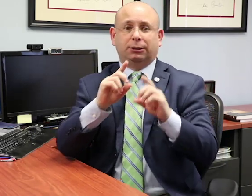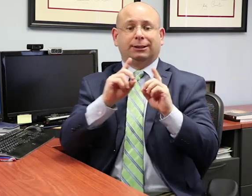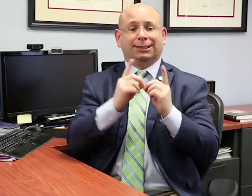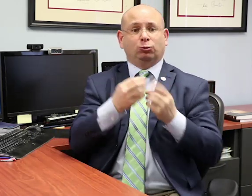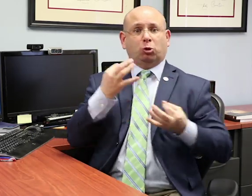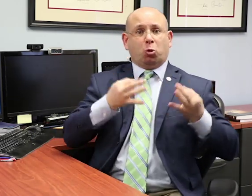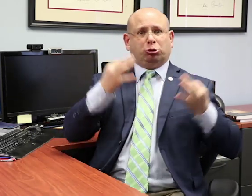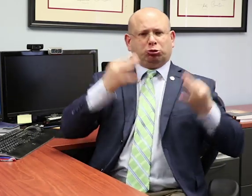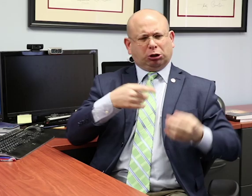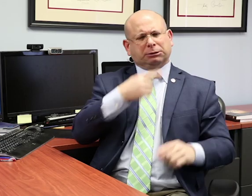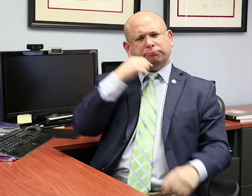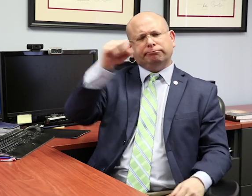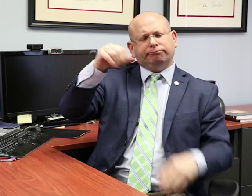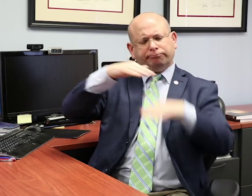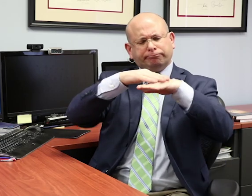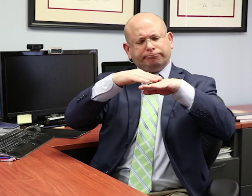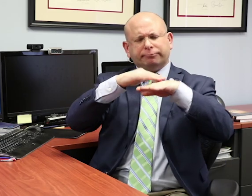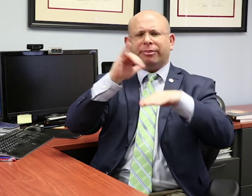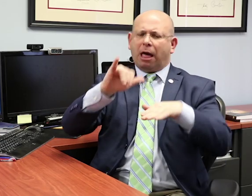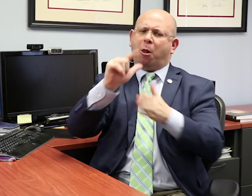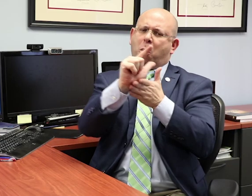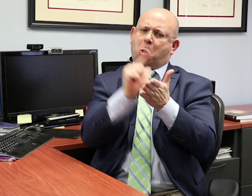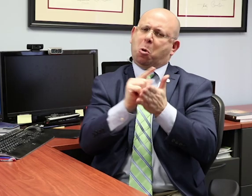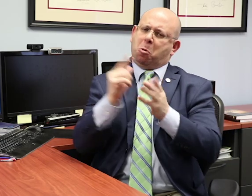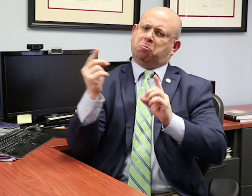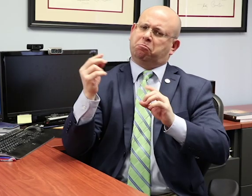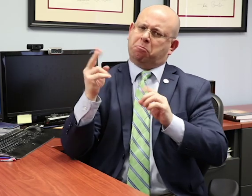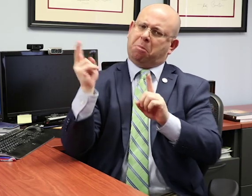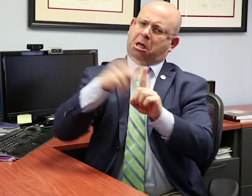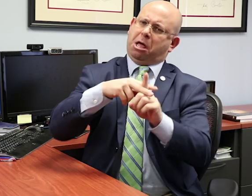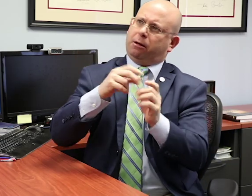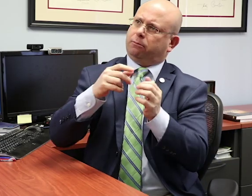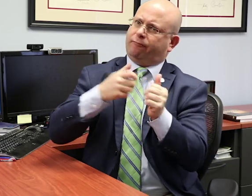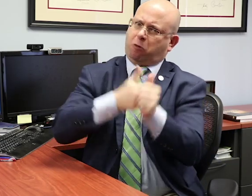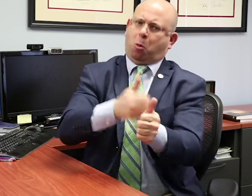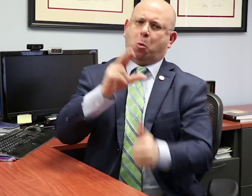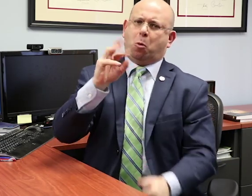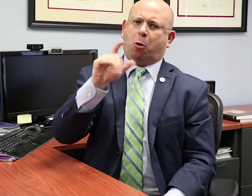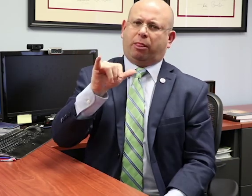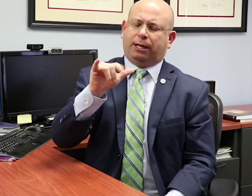The Supreme Court reviewed this and determined that the District Court and Appellate Court applied